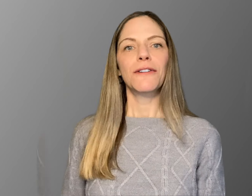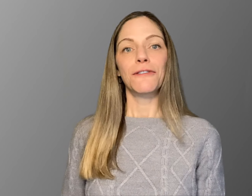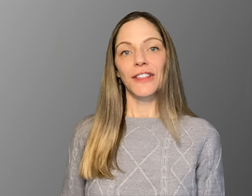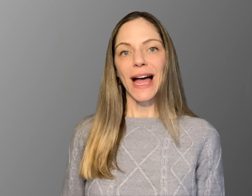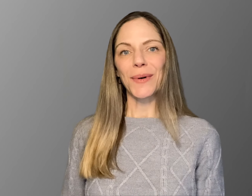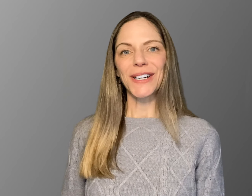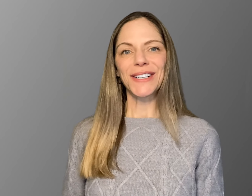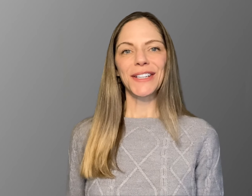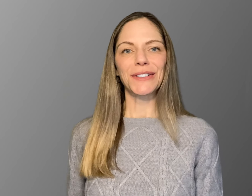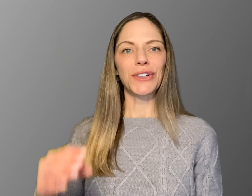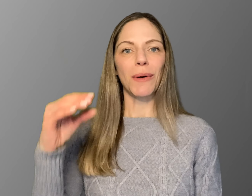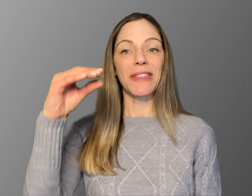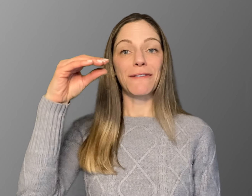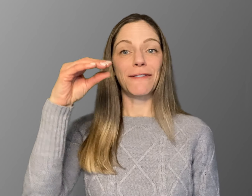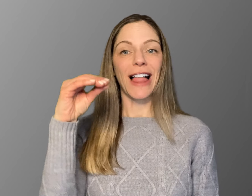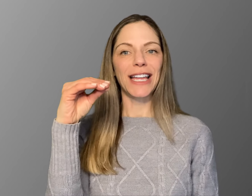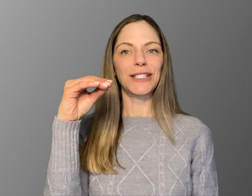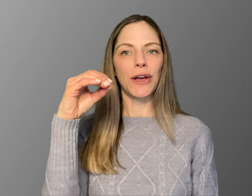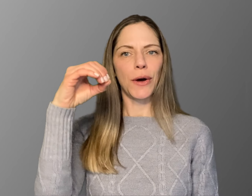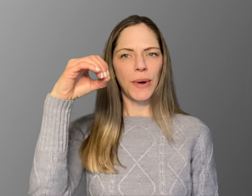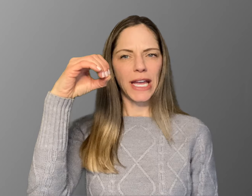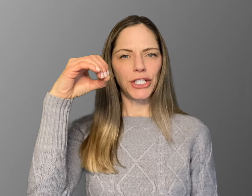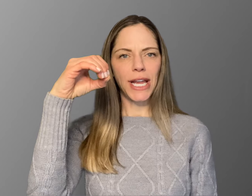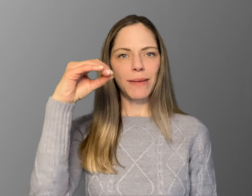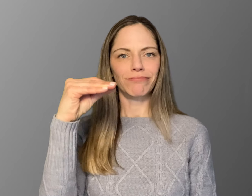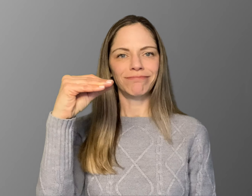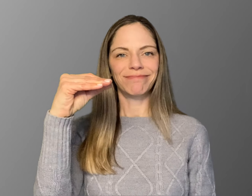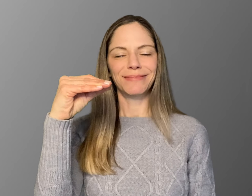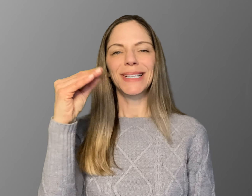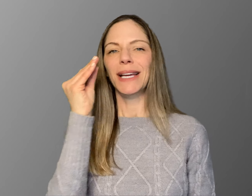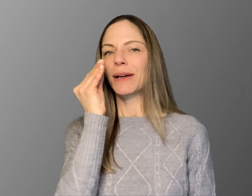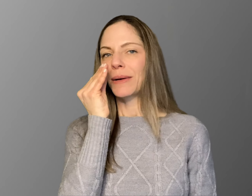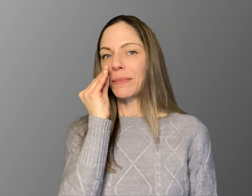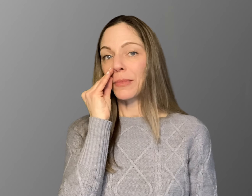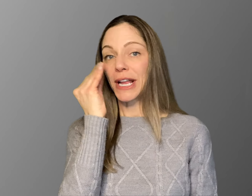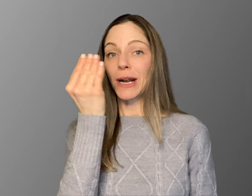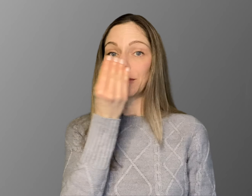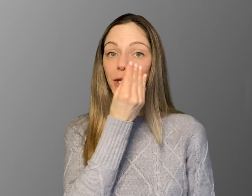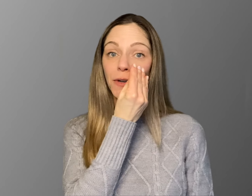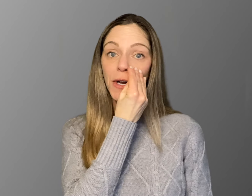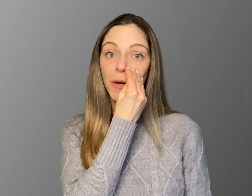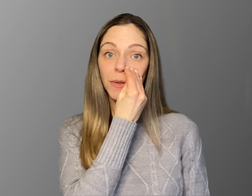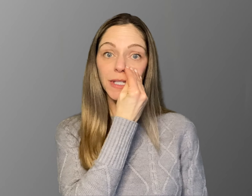FLOWER You'll start with a flattened "O" handshape bring it up to your nose